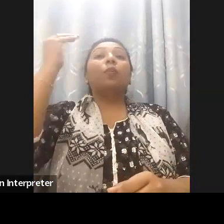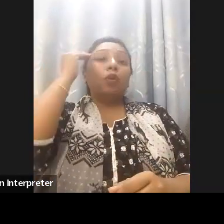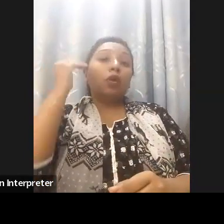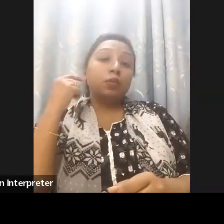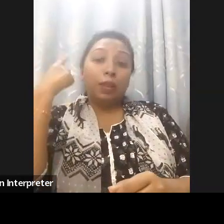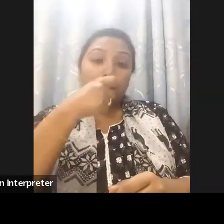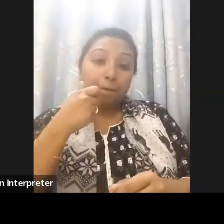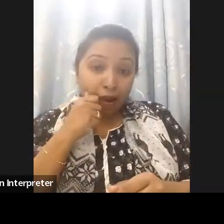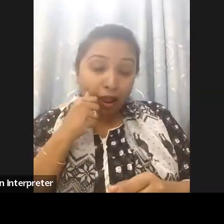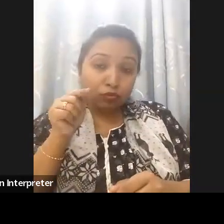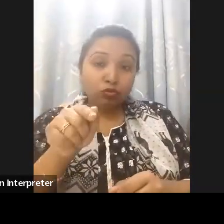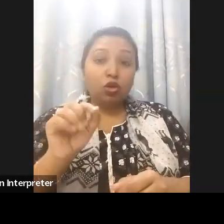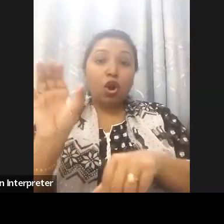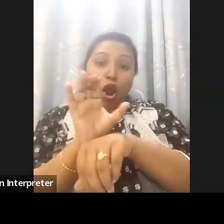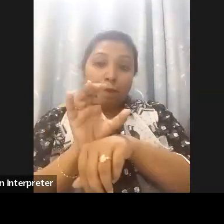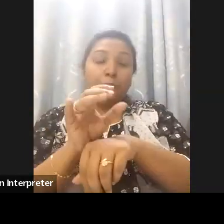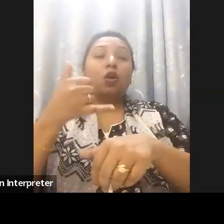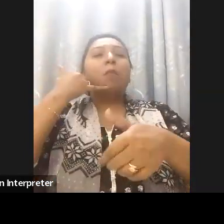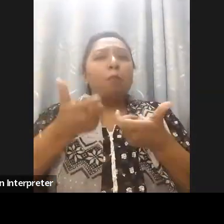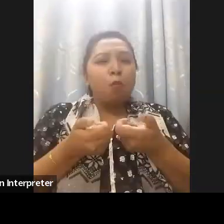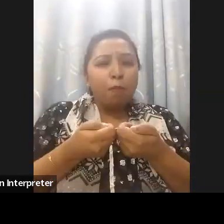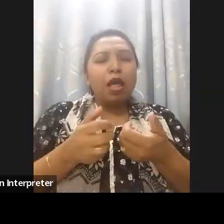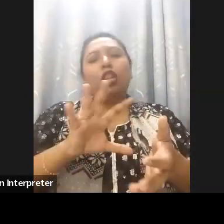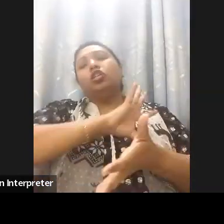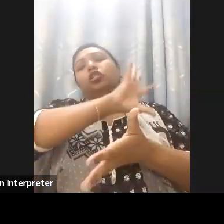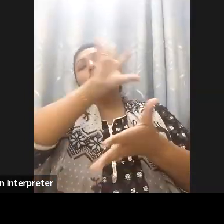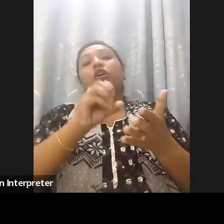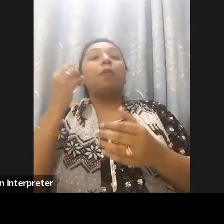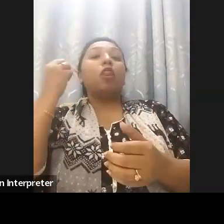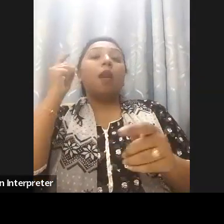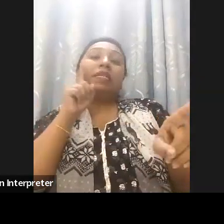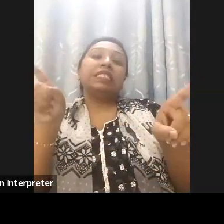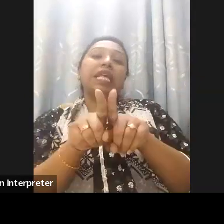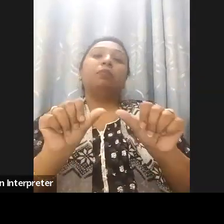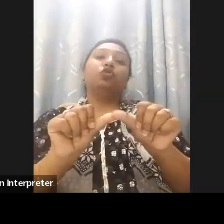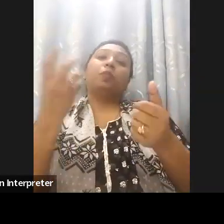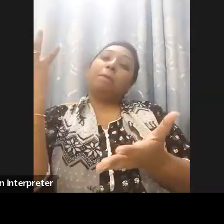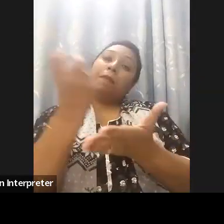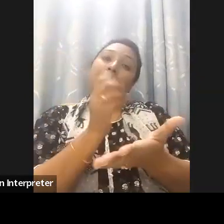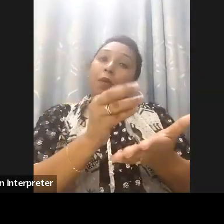and also on one hand I already told you as a 116th country we have